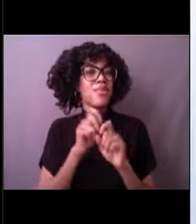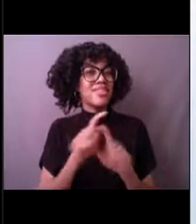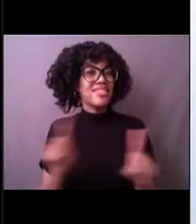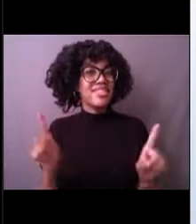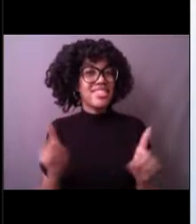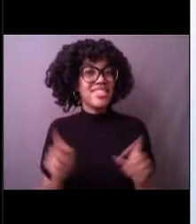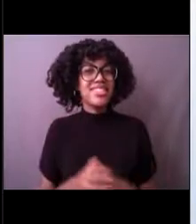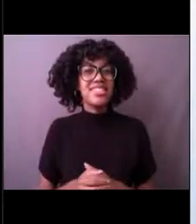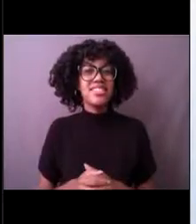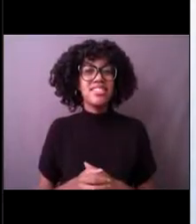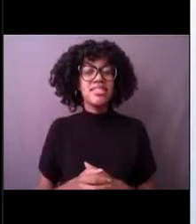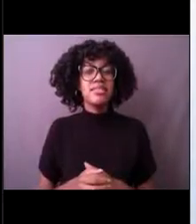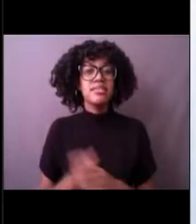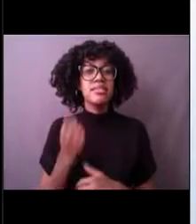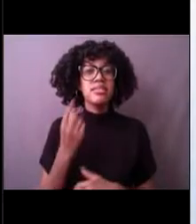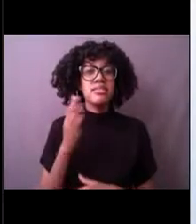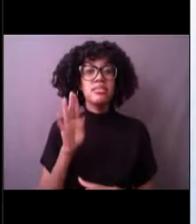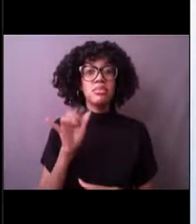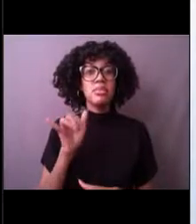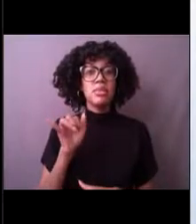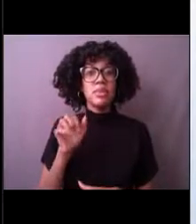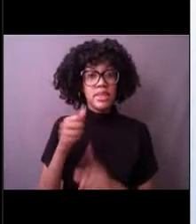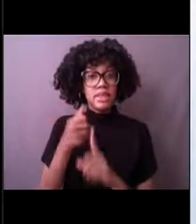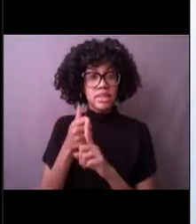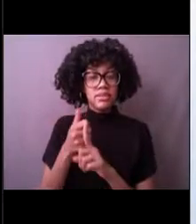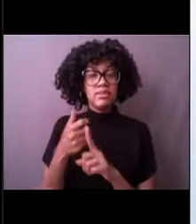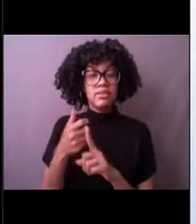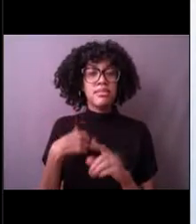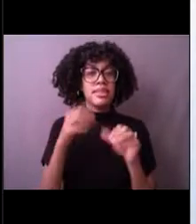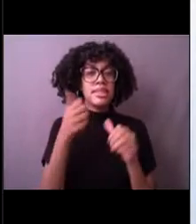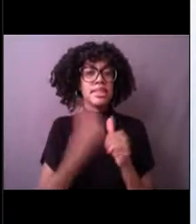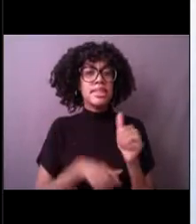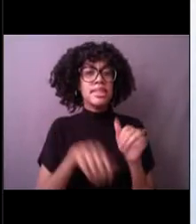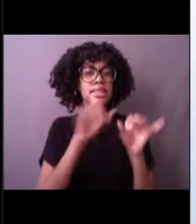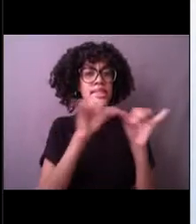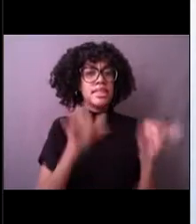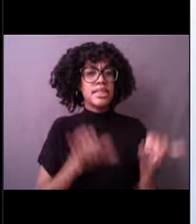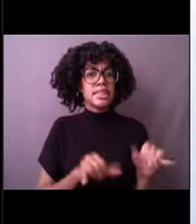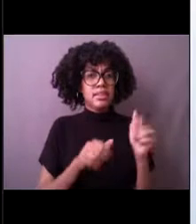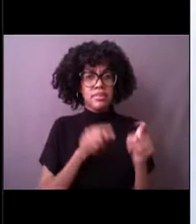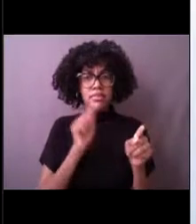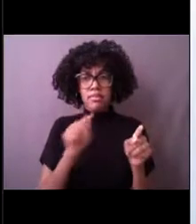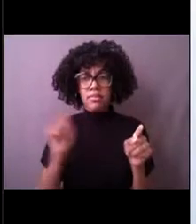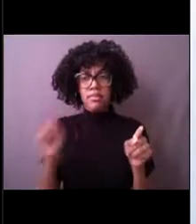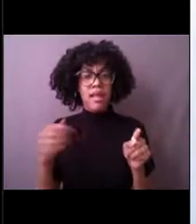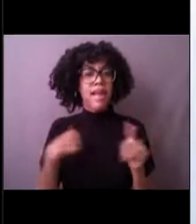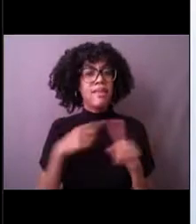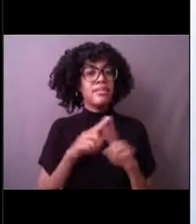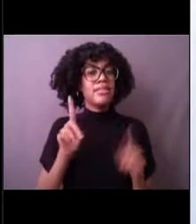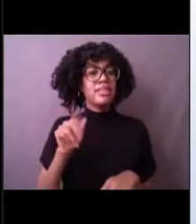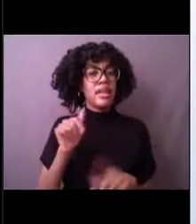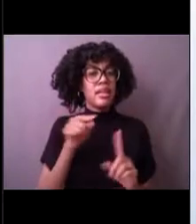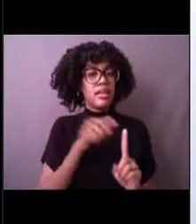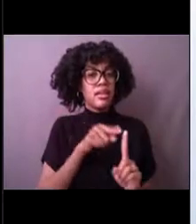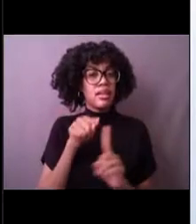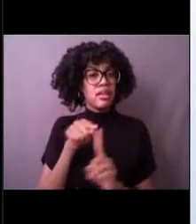Our buoys, each of the buoy systems provide different data, but these real time events require